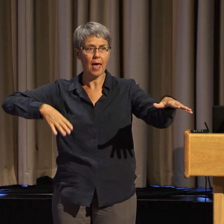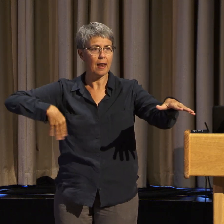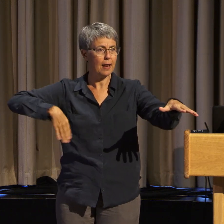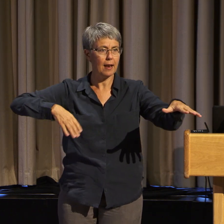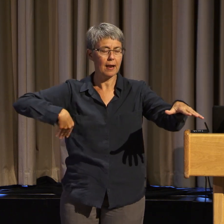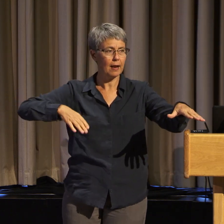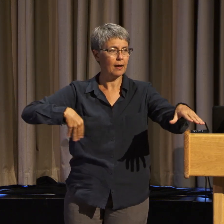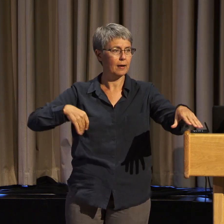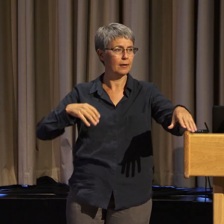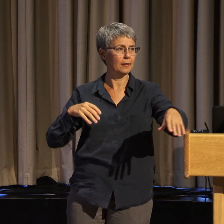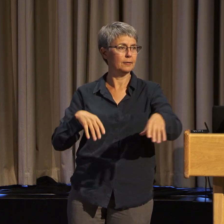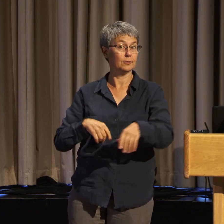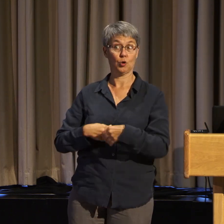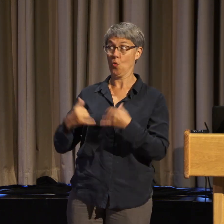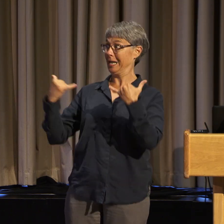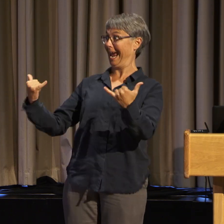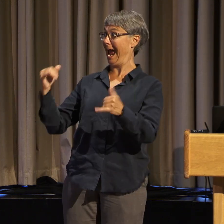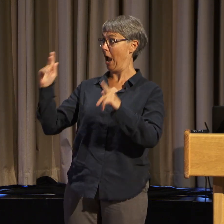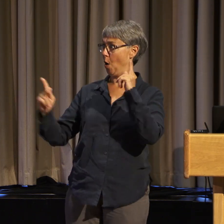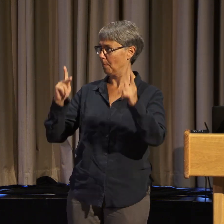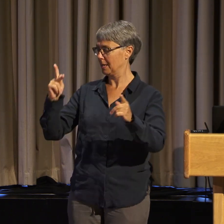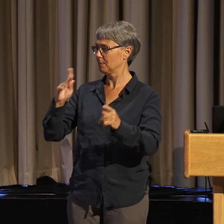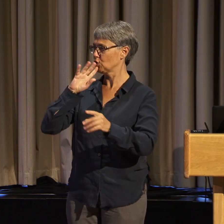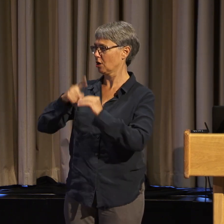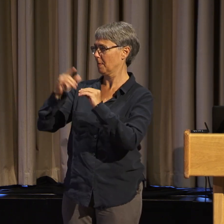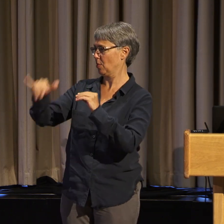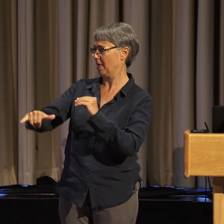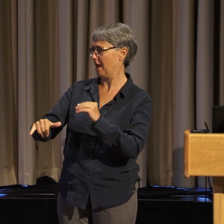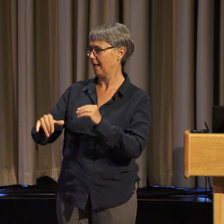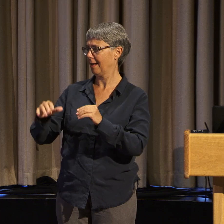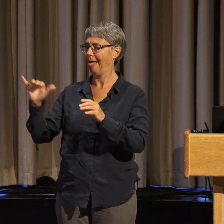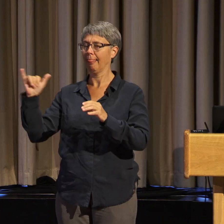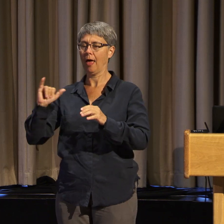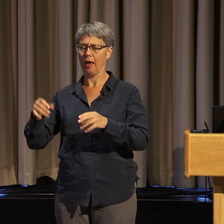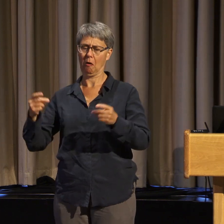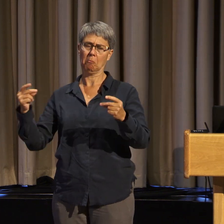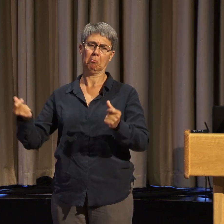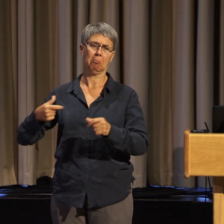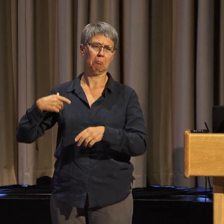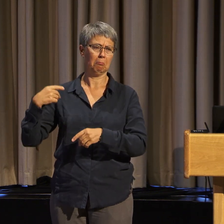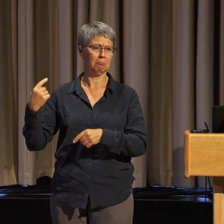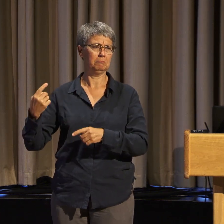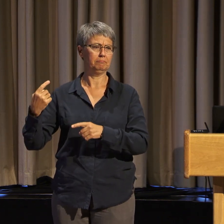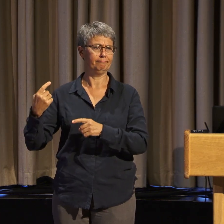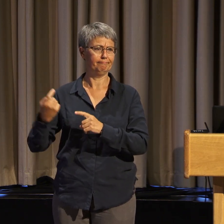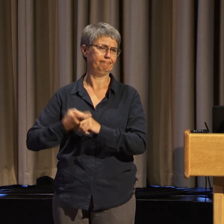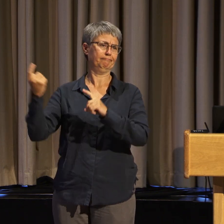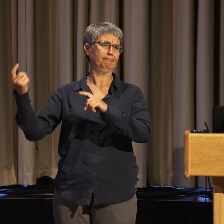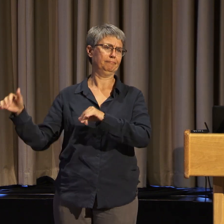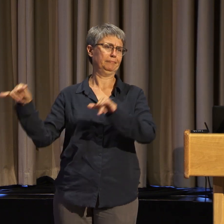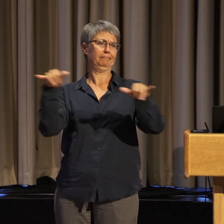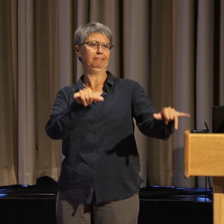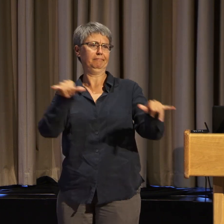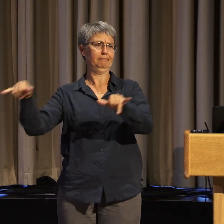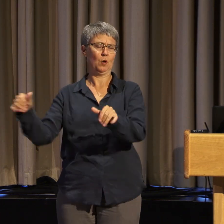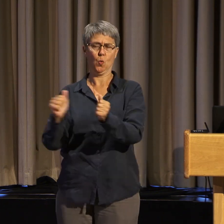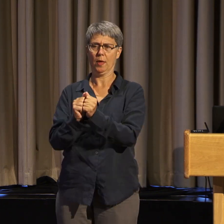Some people use it synonymously with diversity, which it is not.